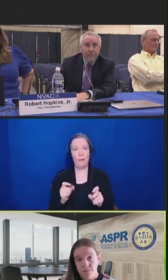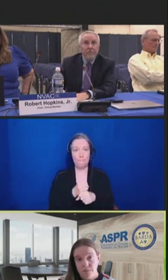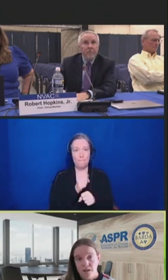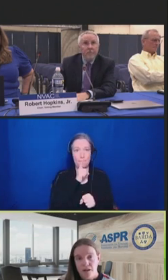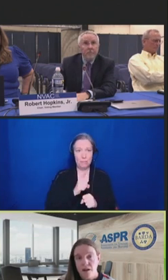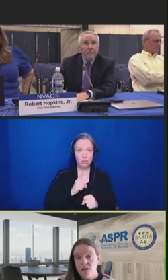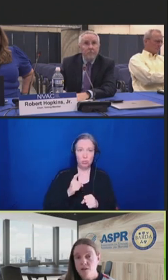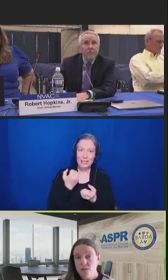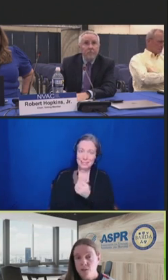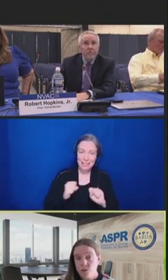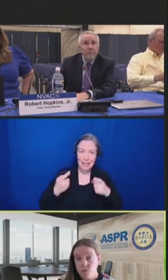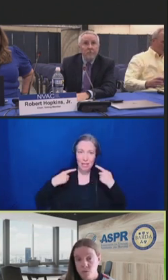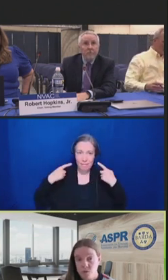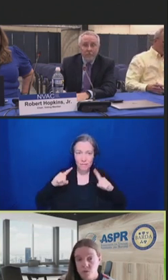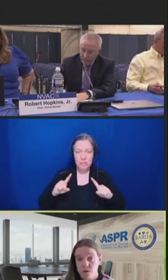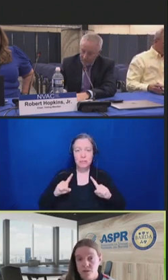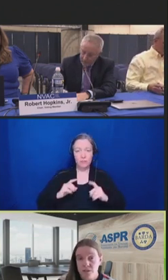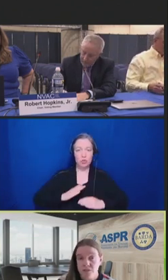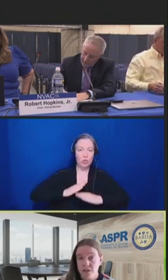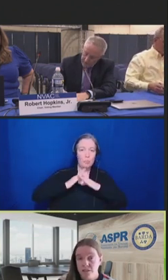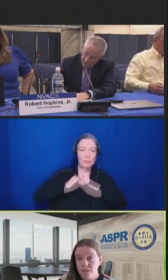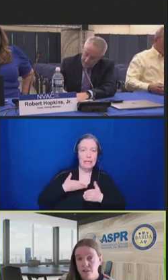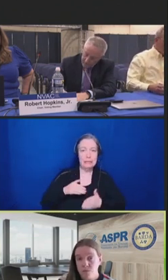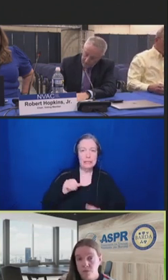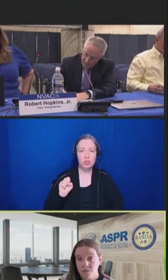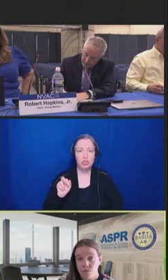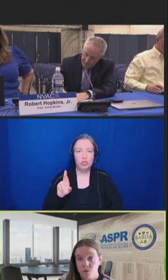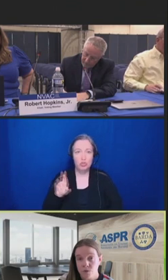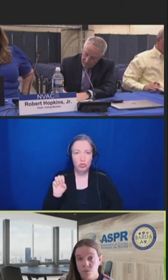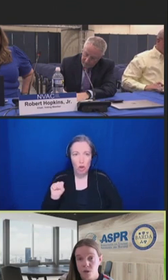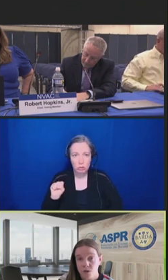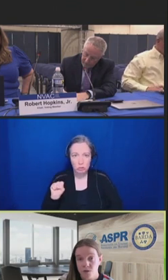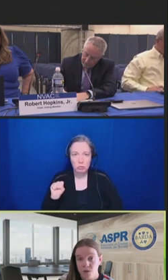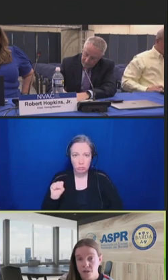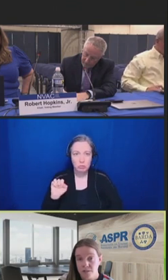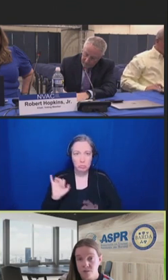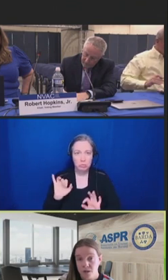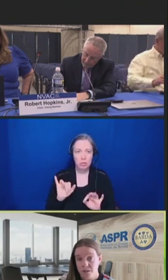Area number two will support the advanced development of improved monoclonal antibodies